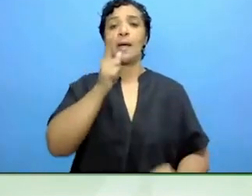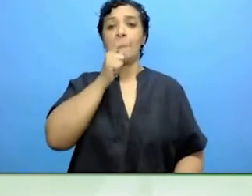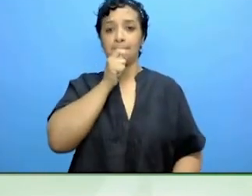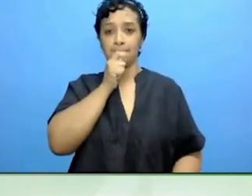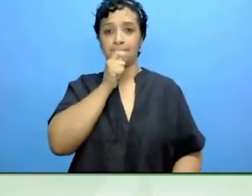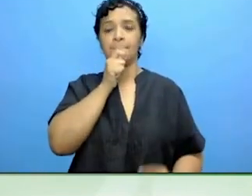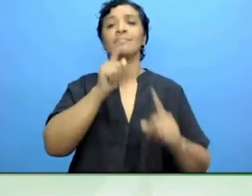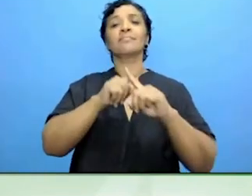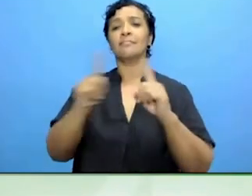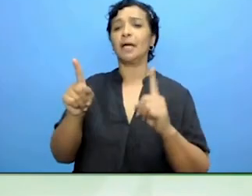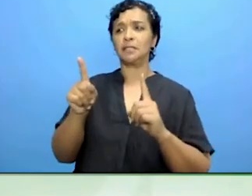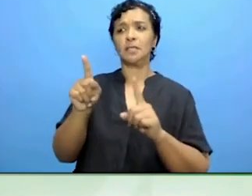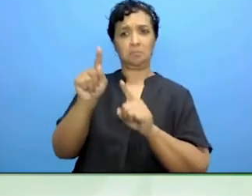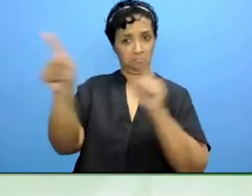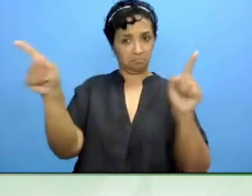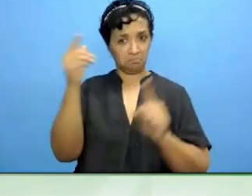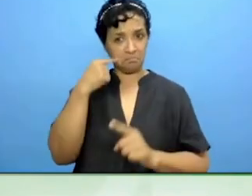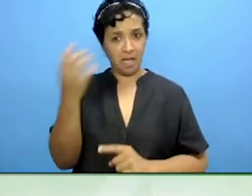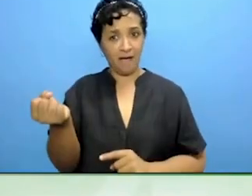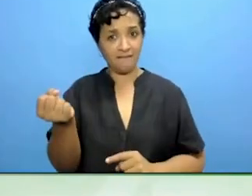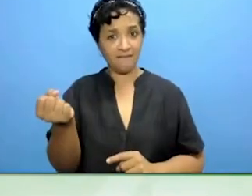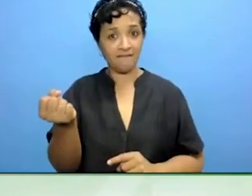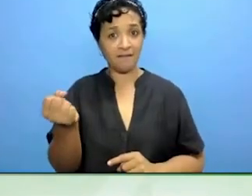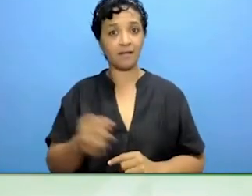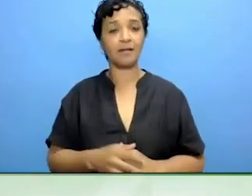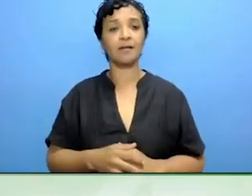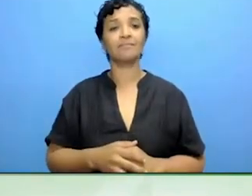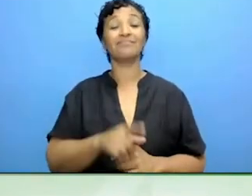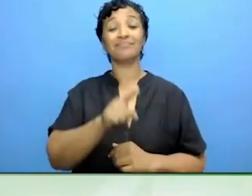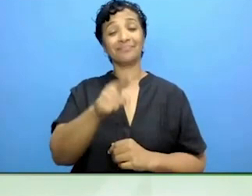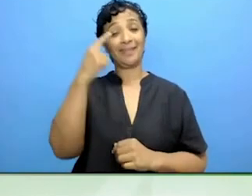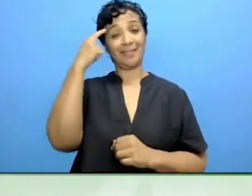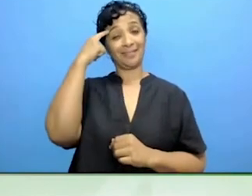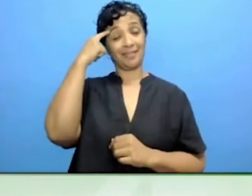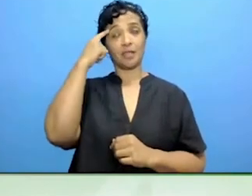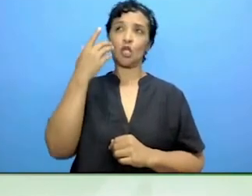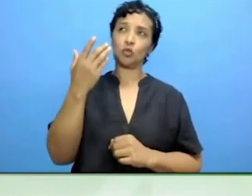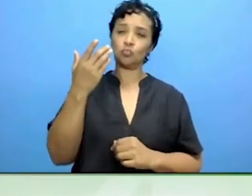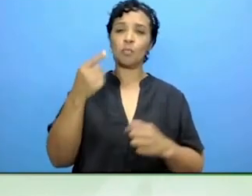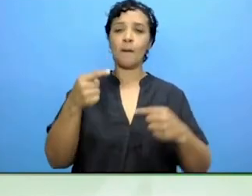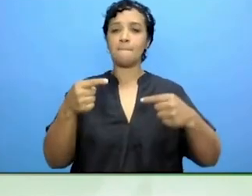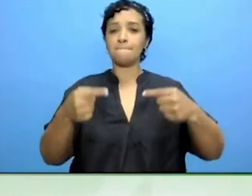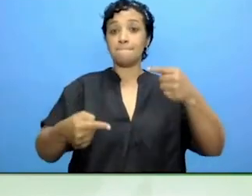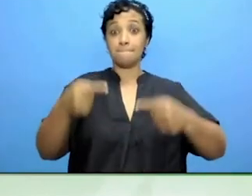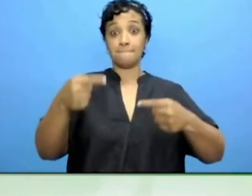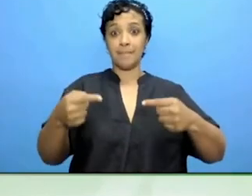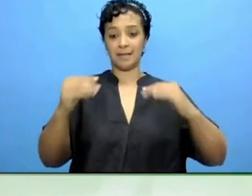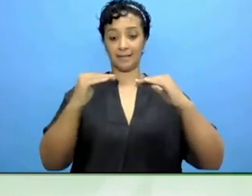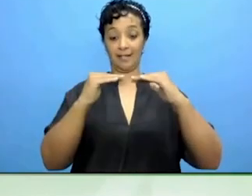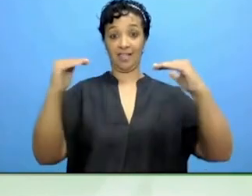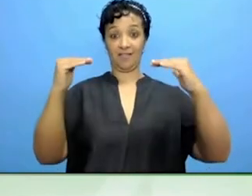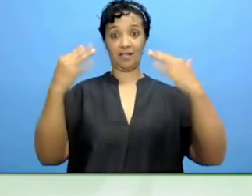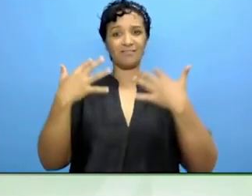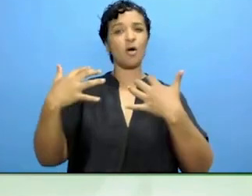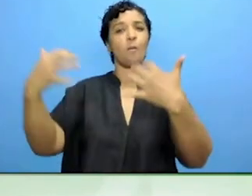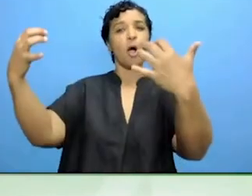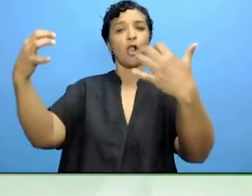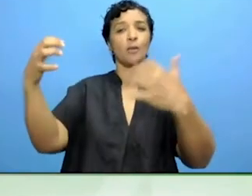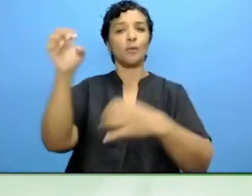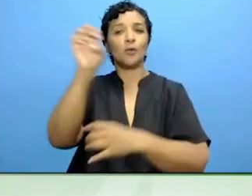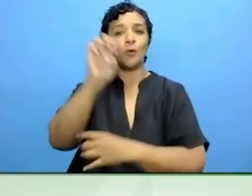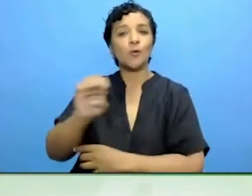Do you think, at the political level, we are represented by the